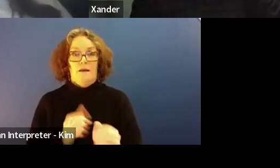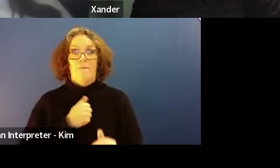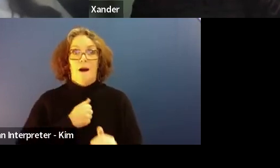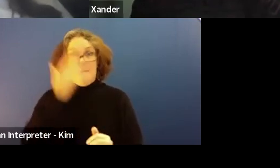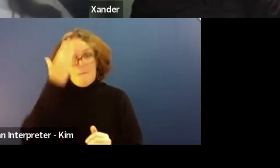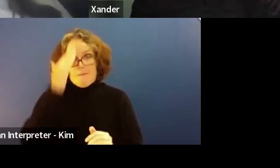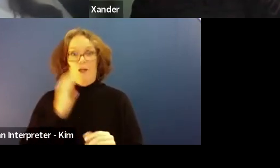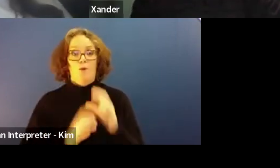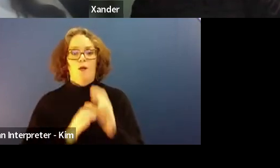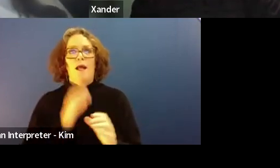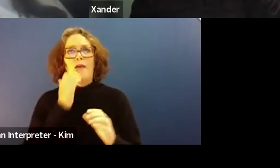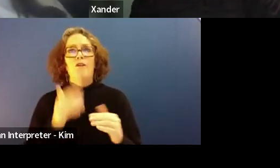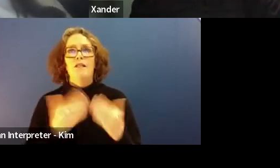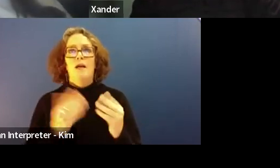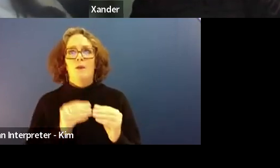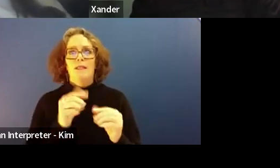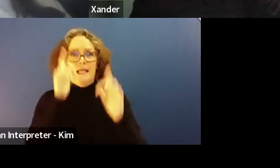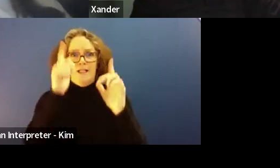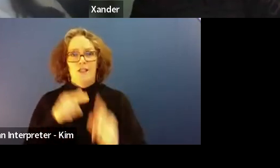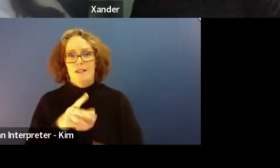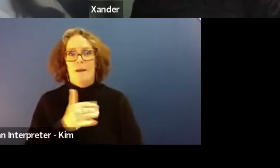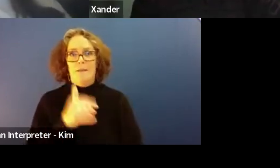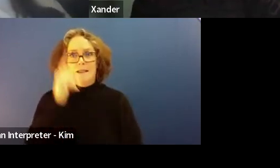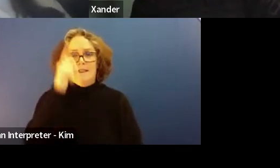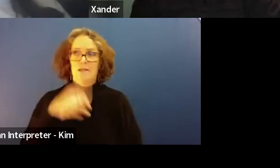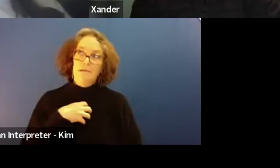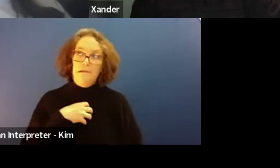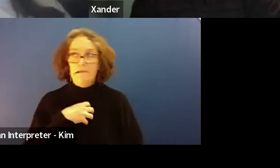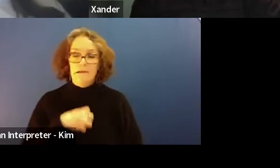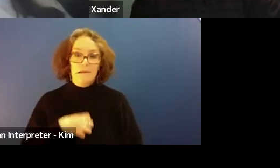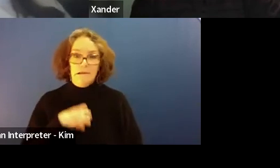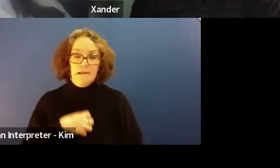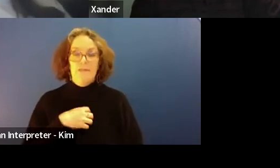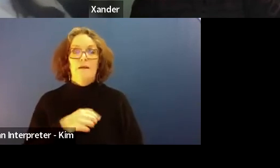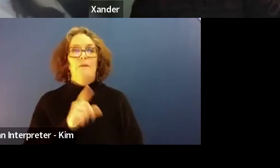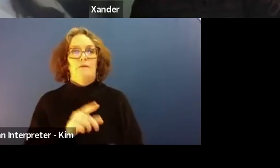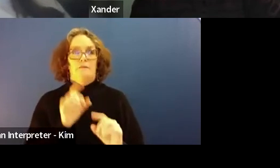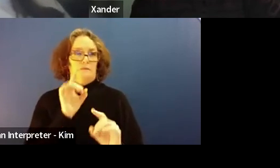But it's really important to keep that line of communication open.